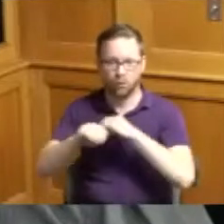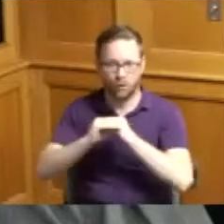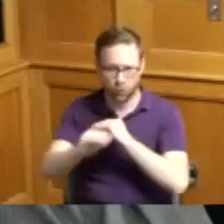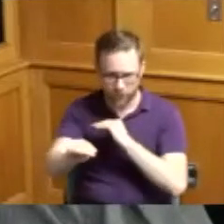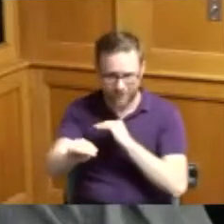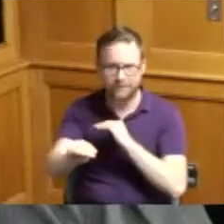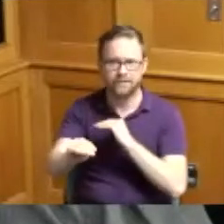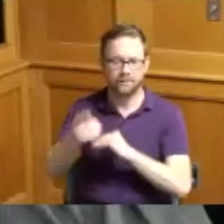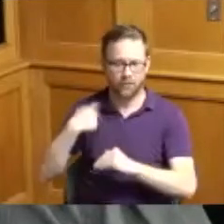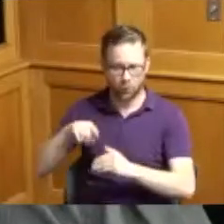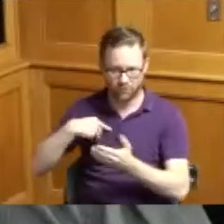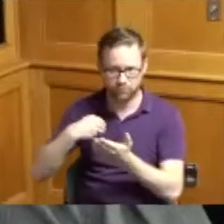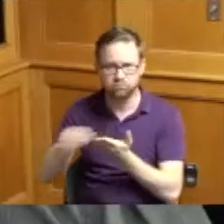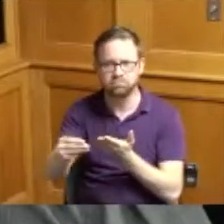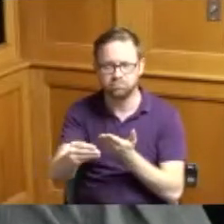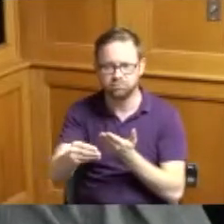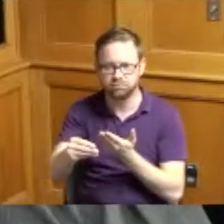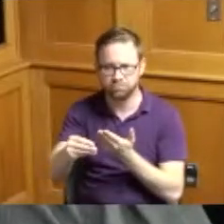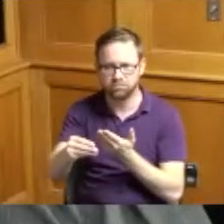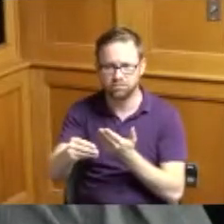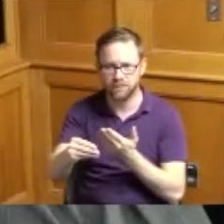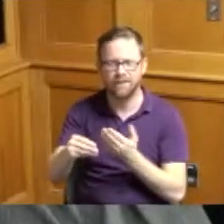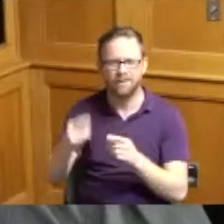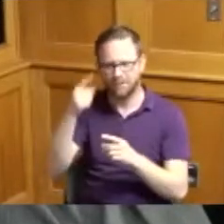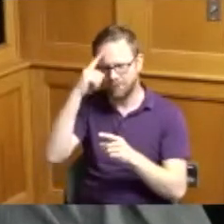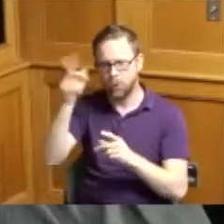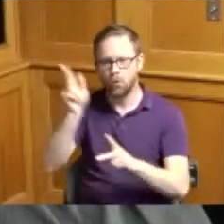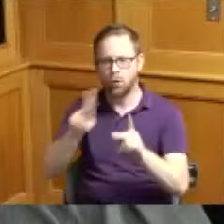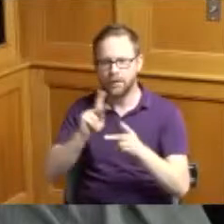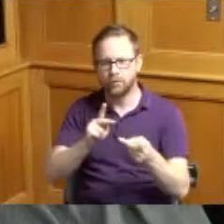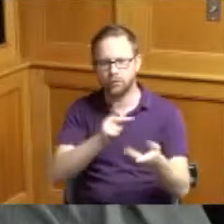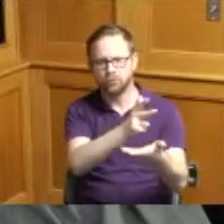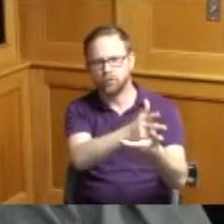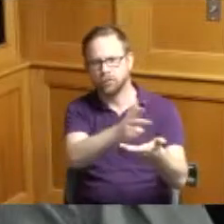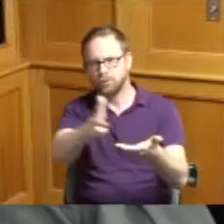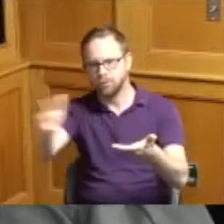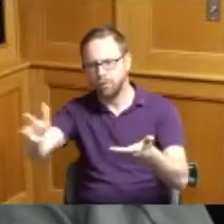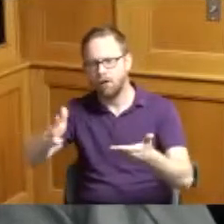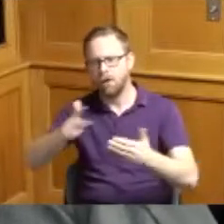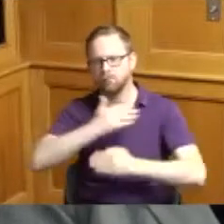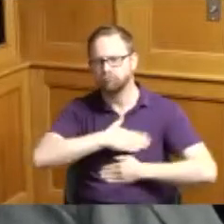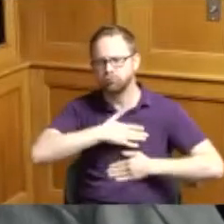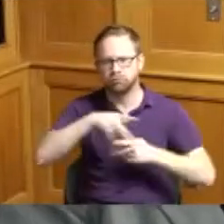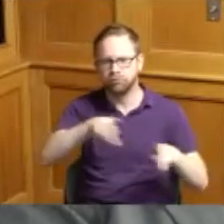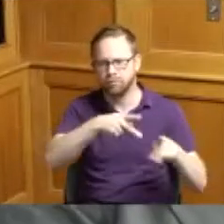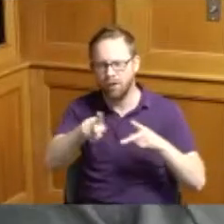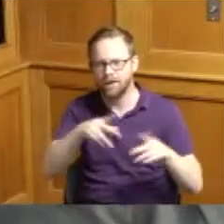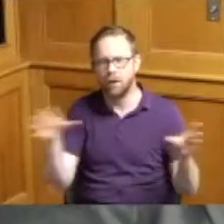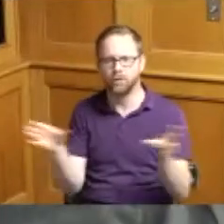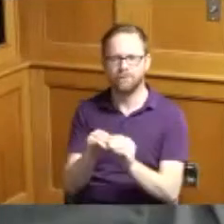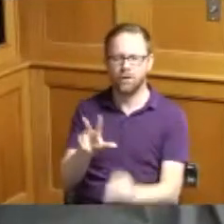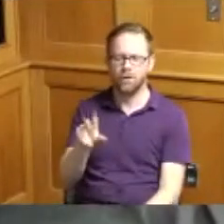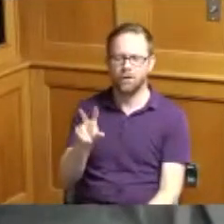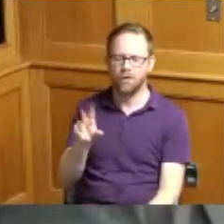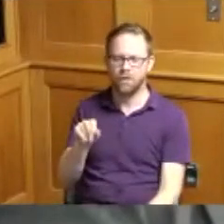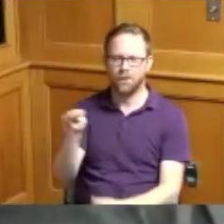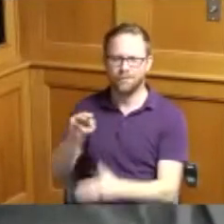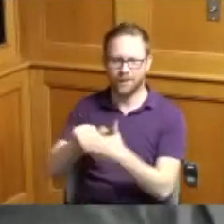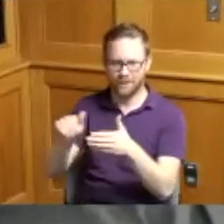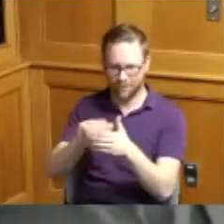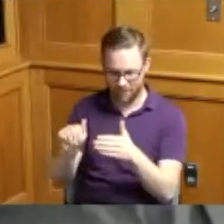purchased they haven't left yet for tailgate space of 30 million dollars and then we have of course